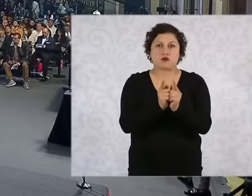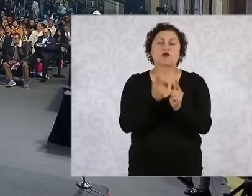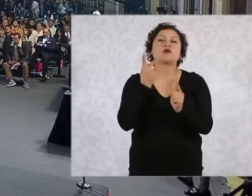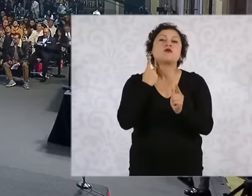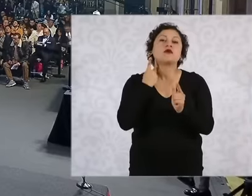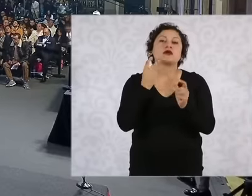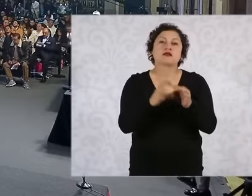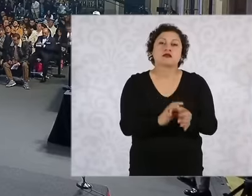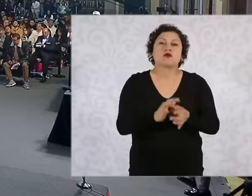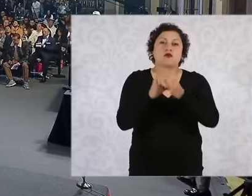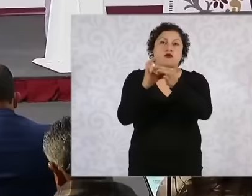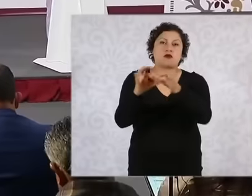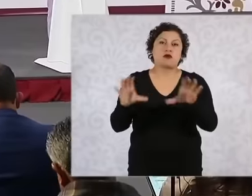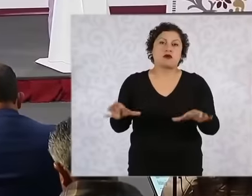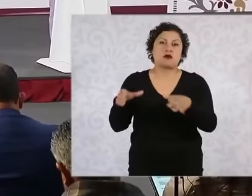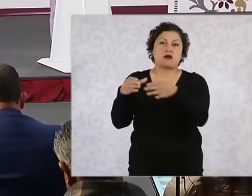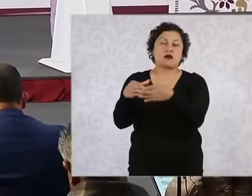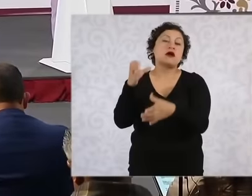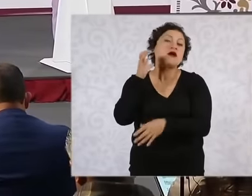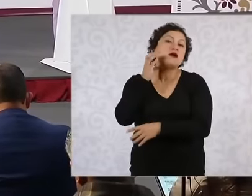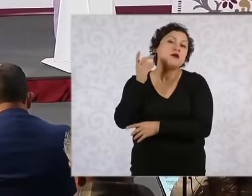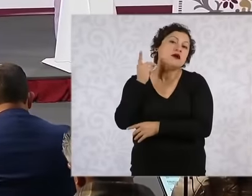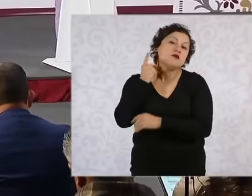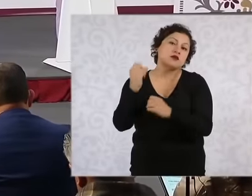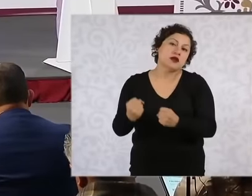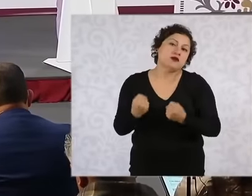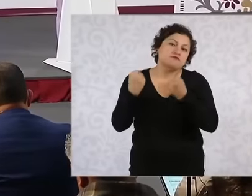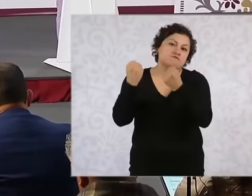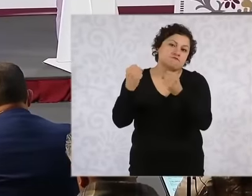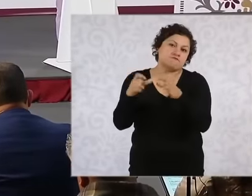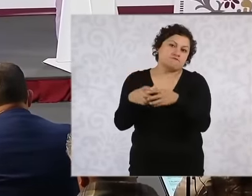in the chamber of deputies and in the chamber of senators What was the result of the